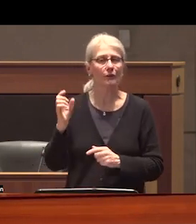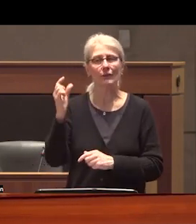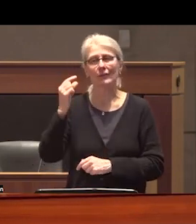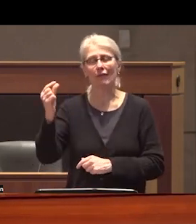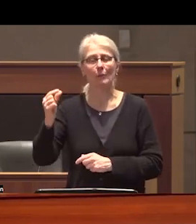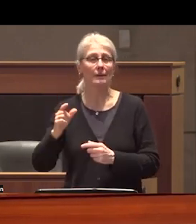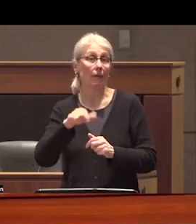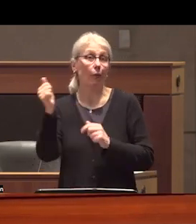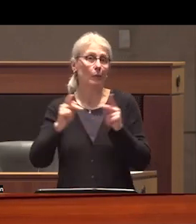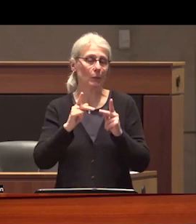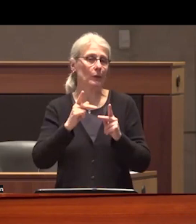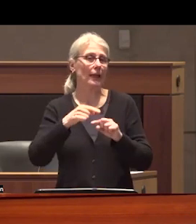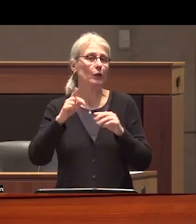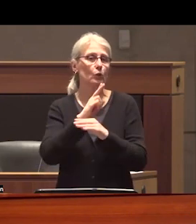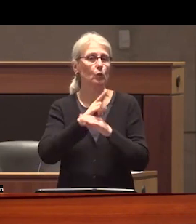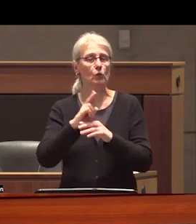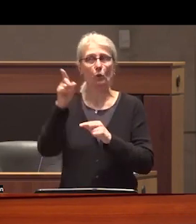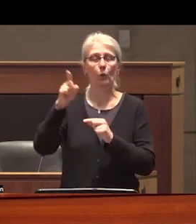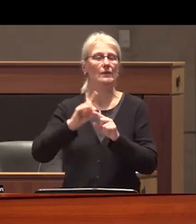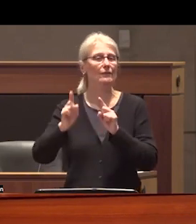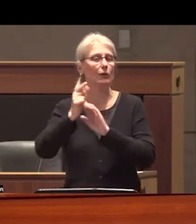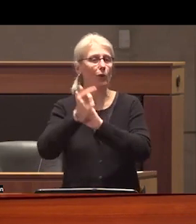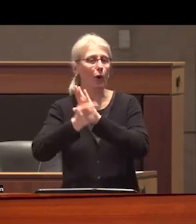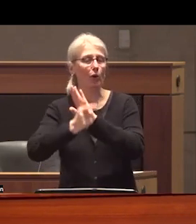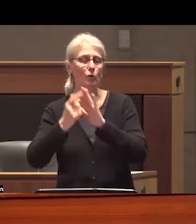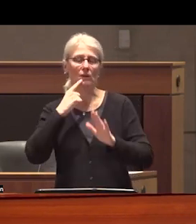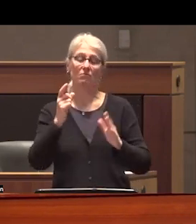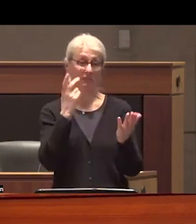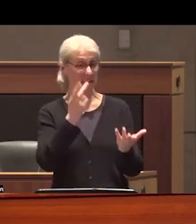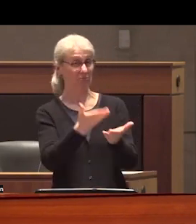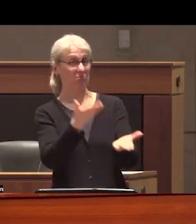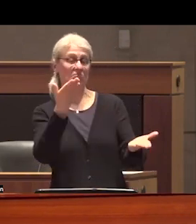incremental reforms to advocate for expanded criminalization we would also be able to have